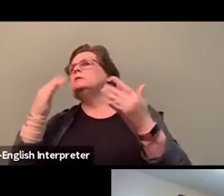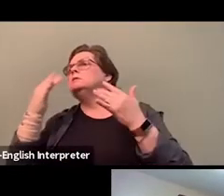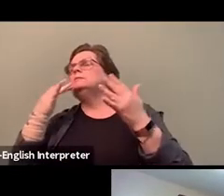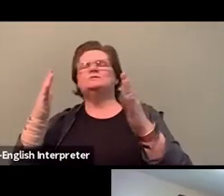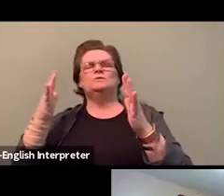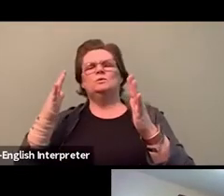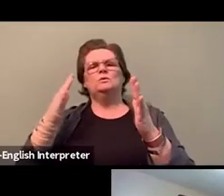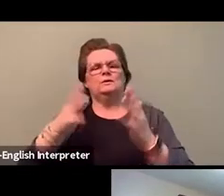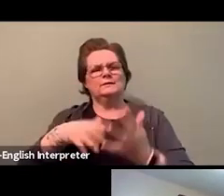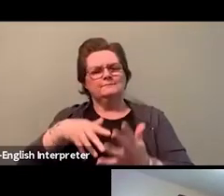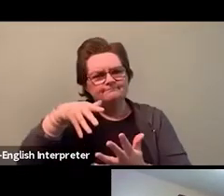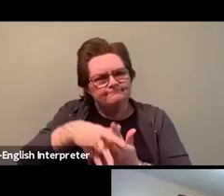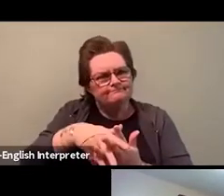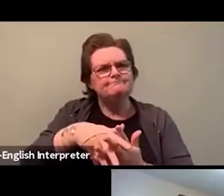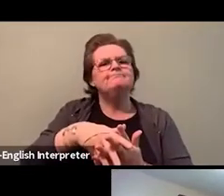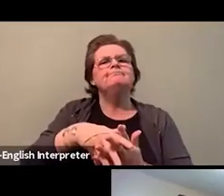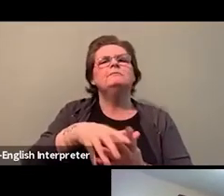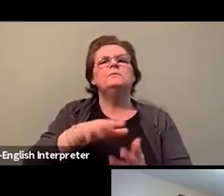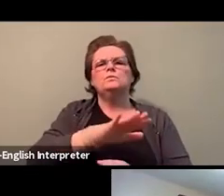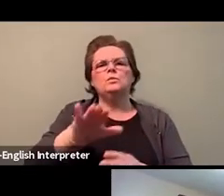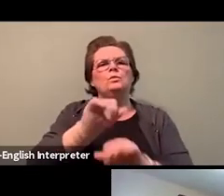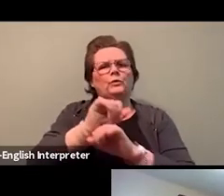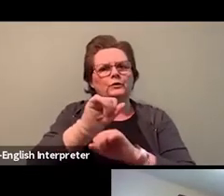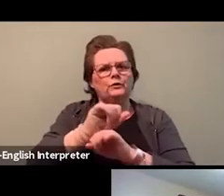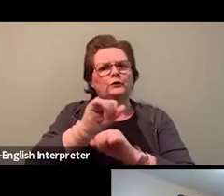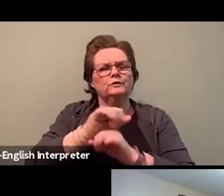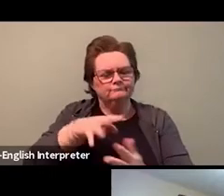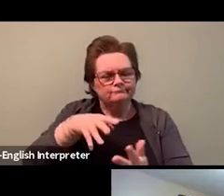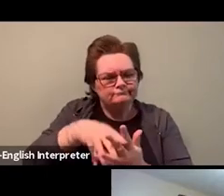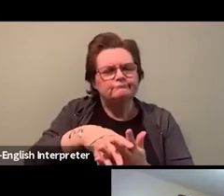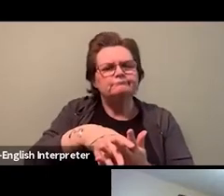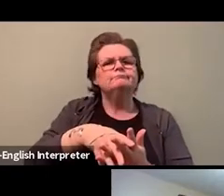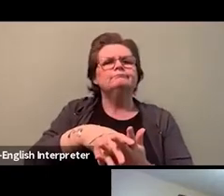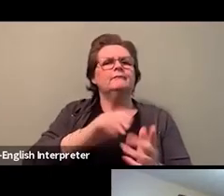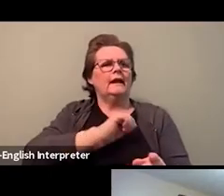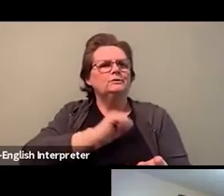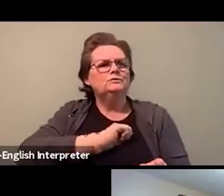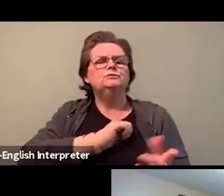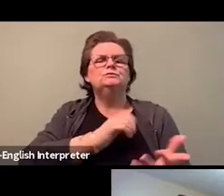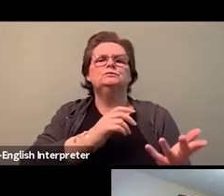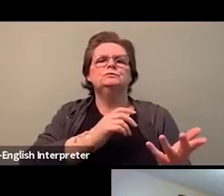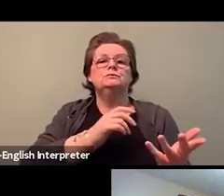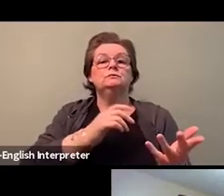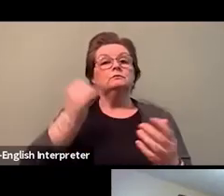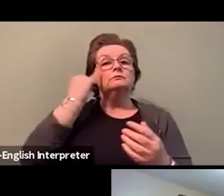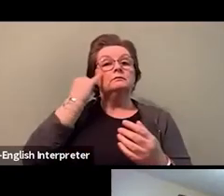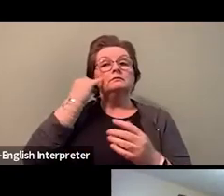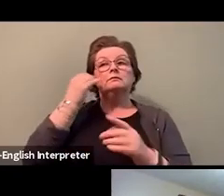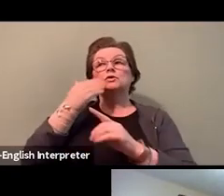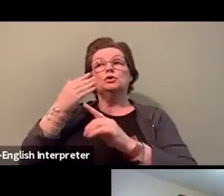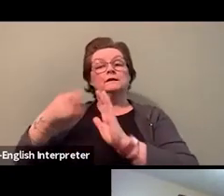and where there are supports, and where we can lead by example and do good work, then hopefully, others will follow